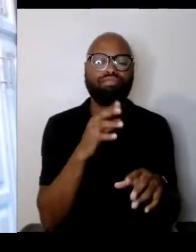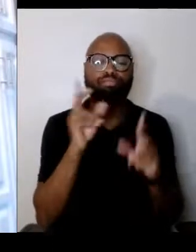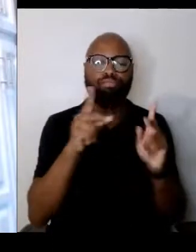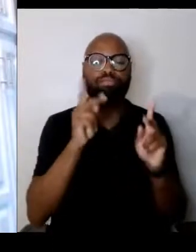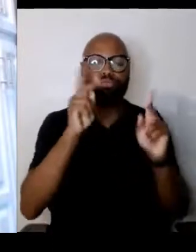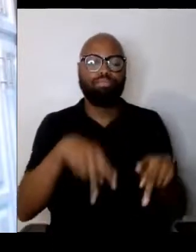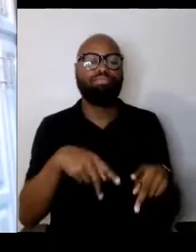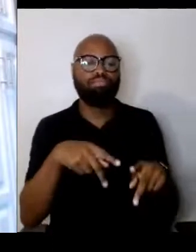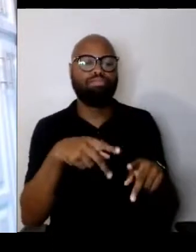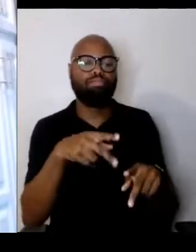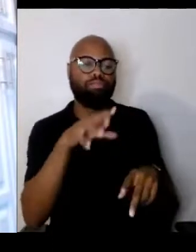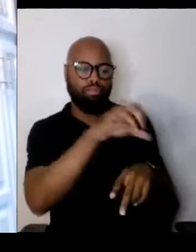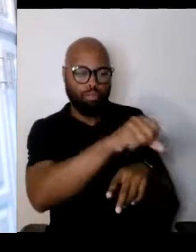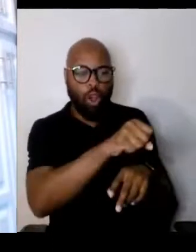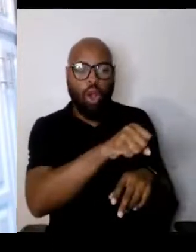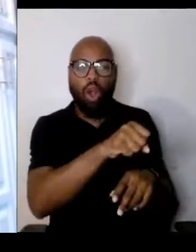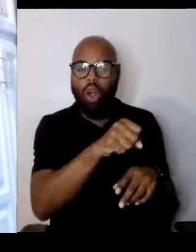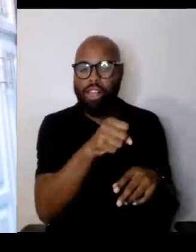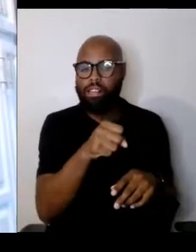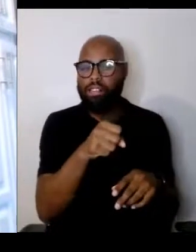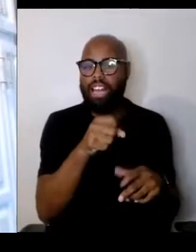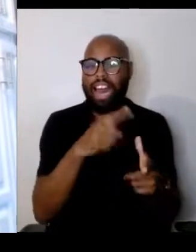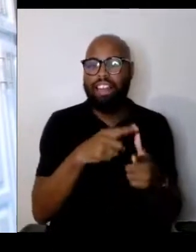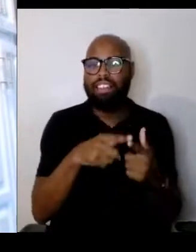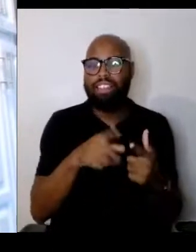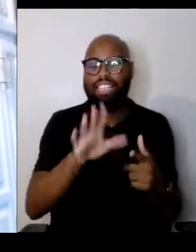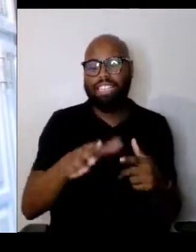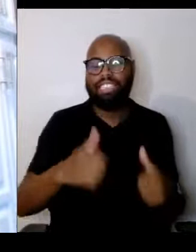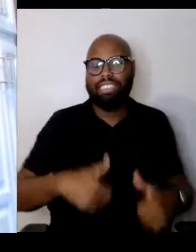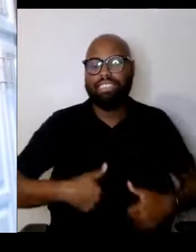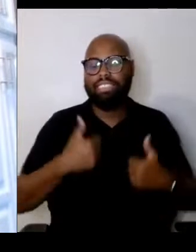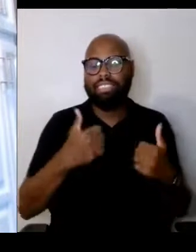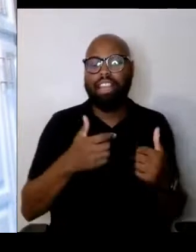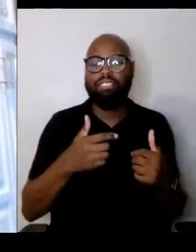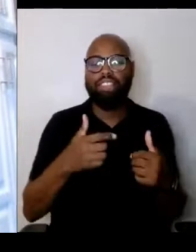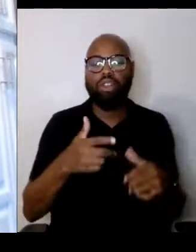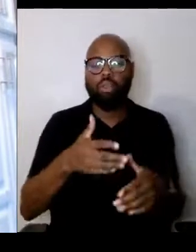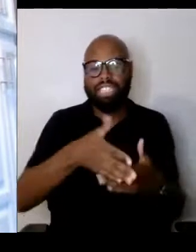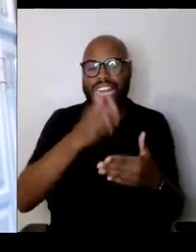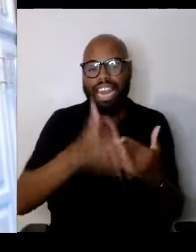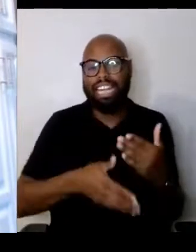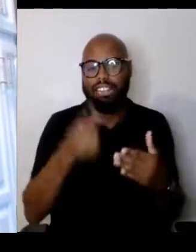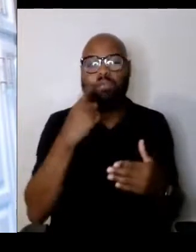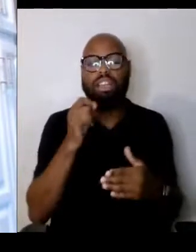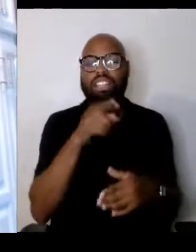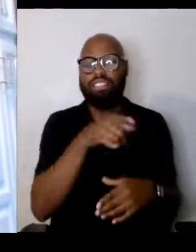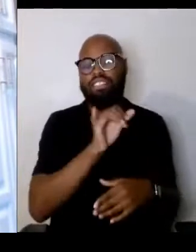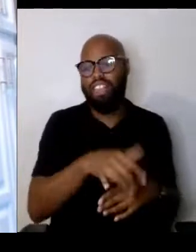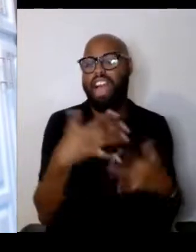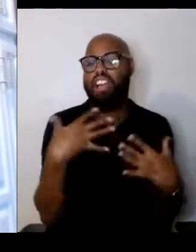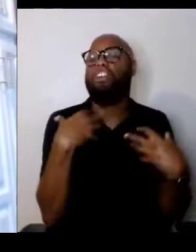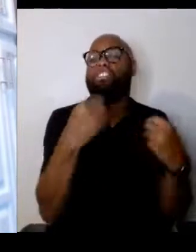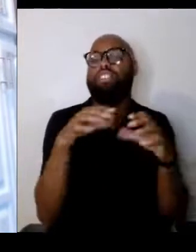Didn't give, it was taken. So it is what makes a person do such a heroic act